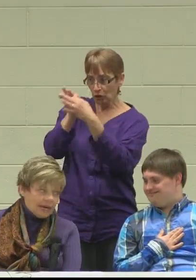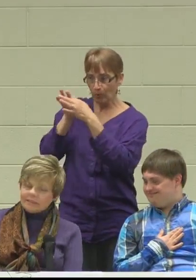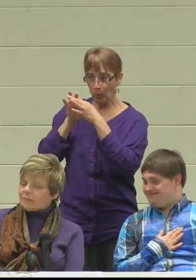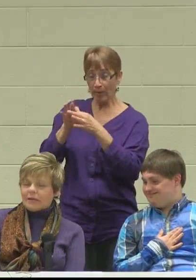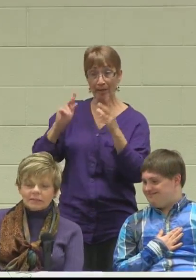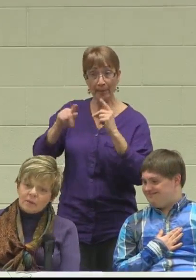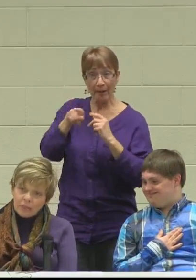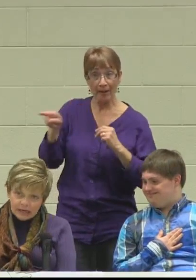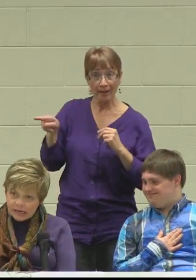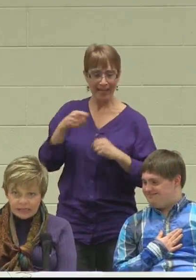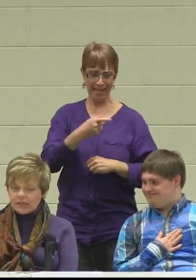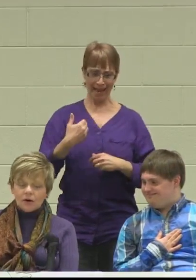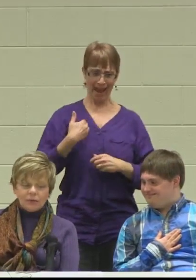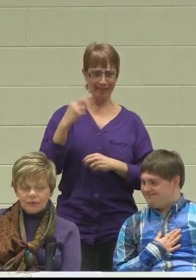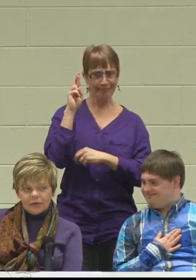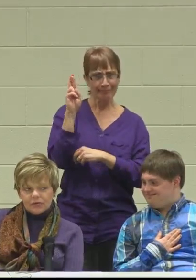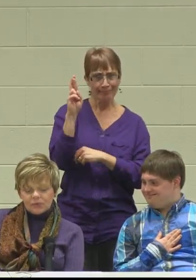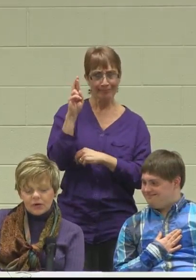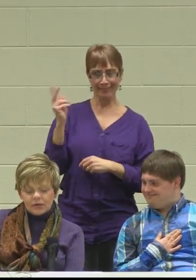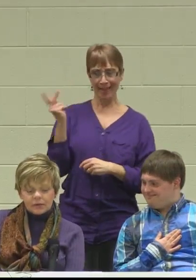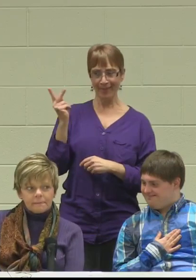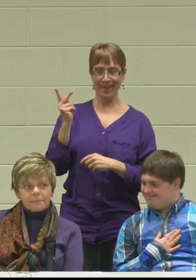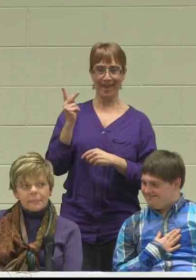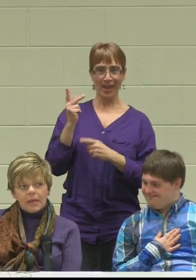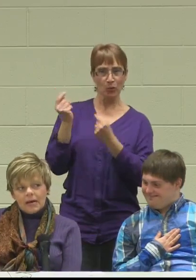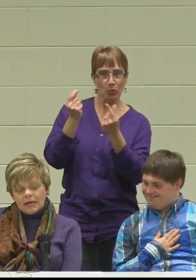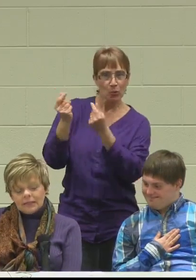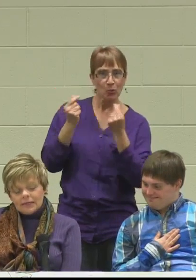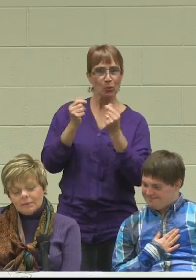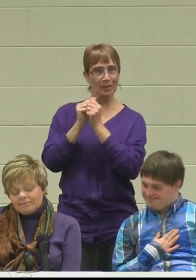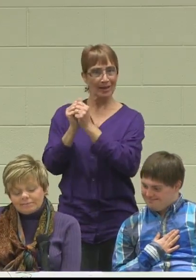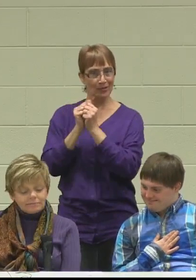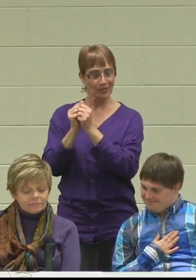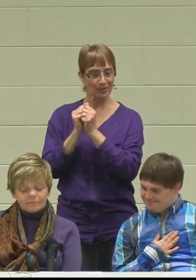He has a best little buddy, that they go do things with.